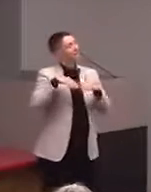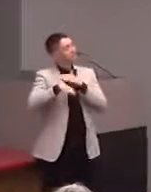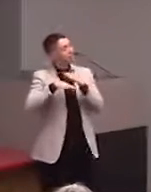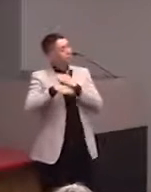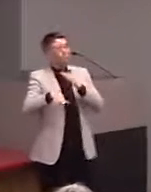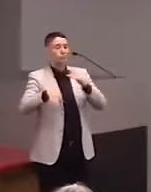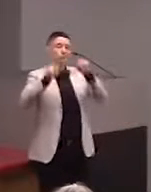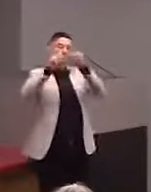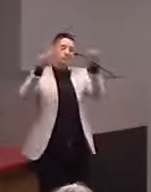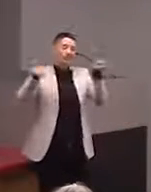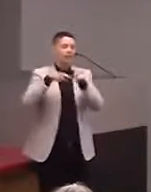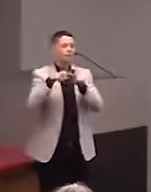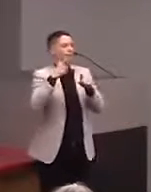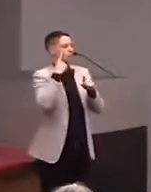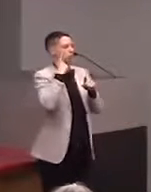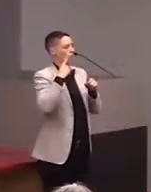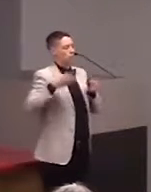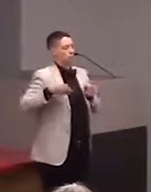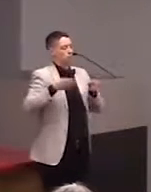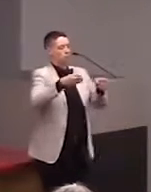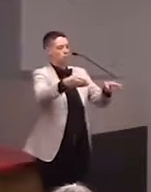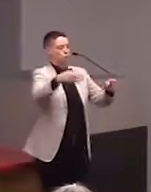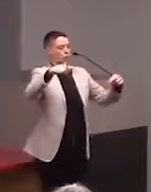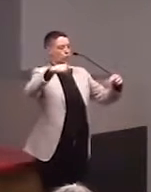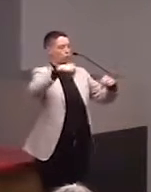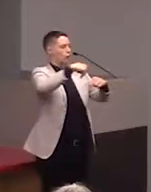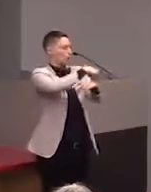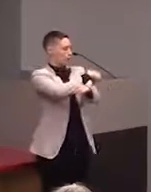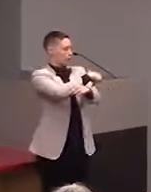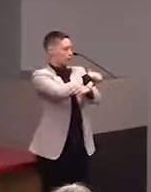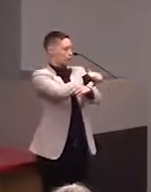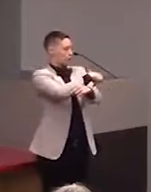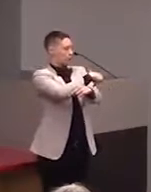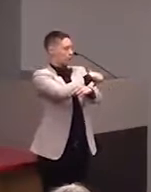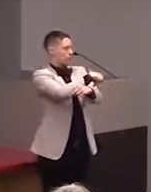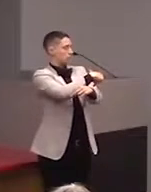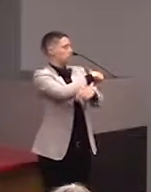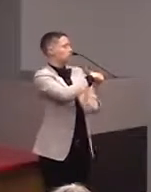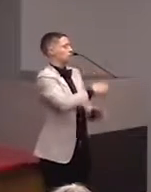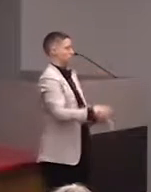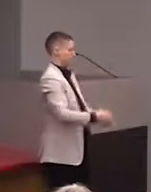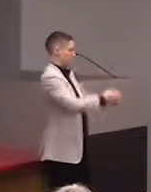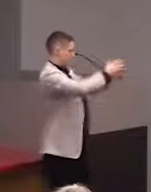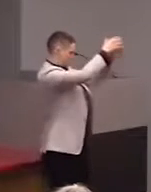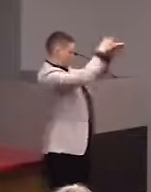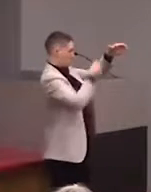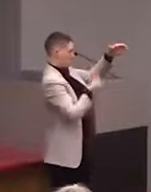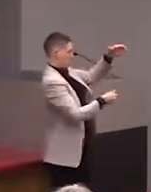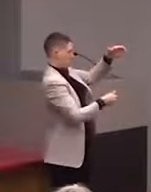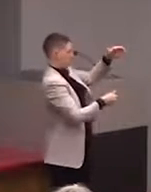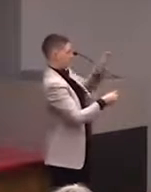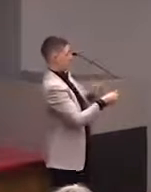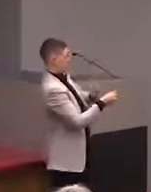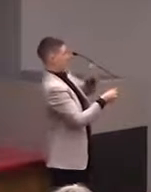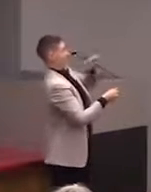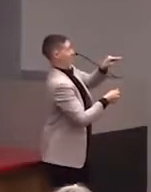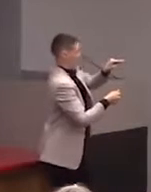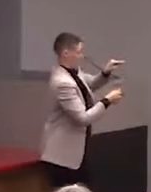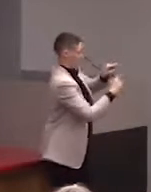on cross-walks above the button that you push and it will tell you before you cross. So it has the, it's above the little button